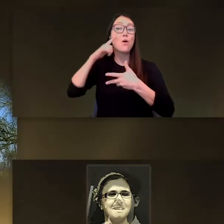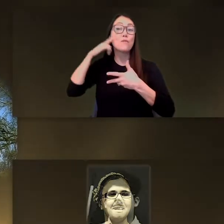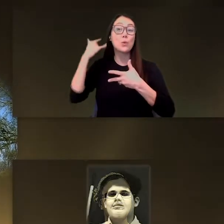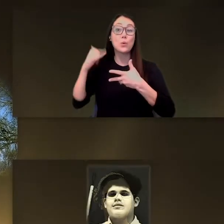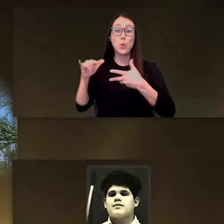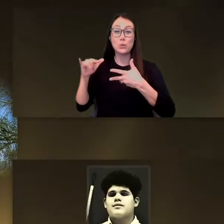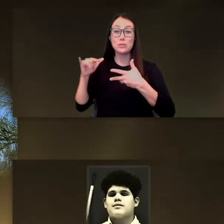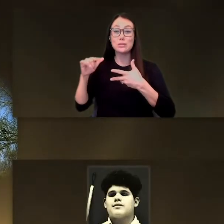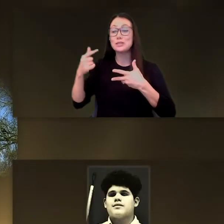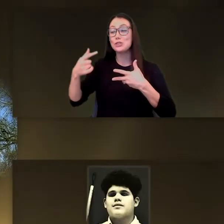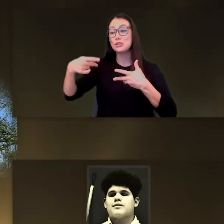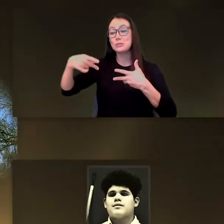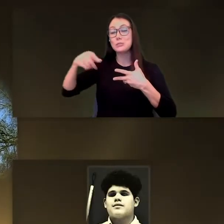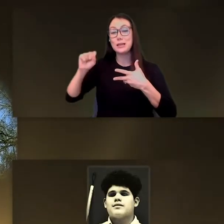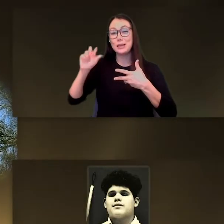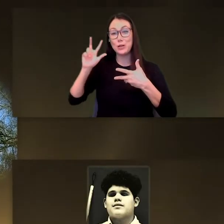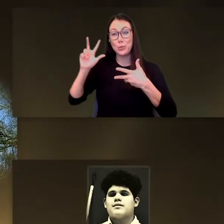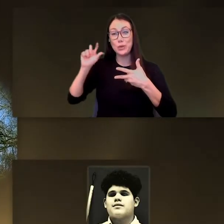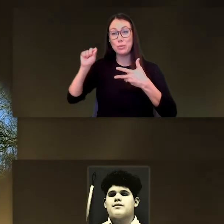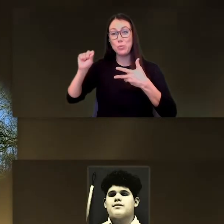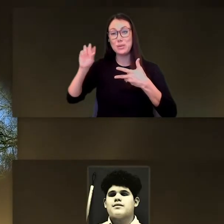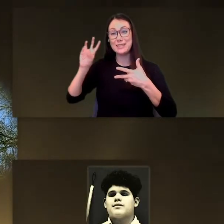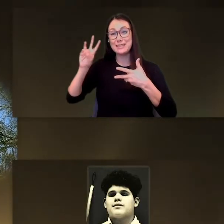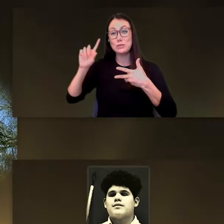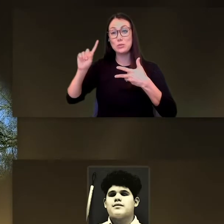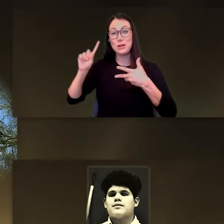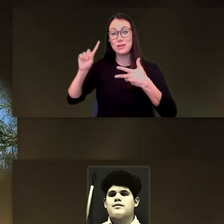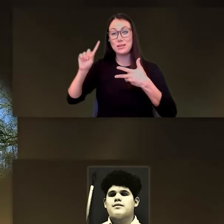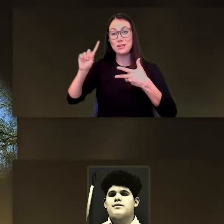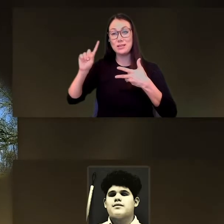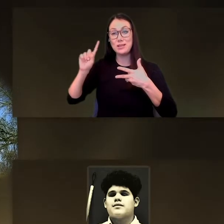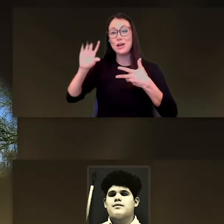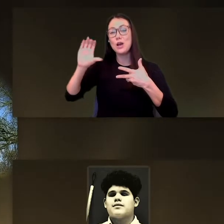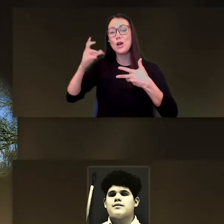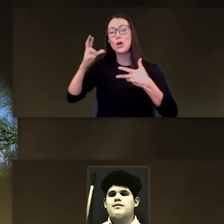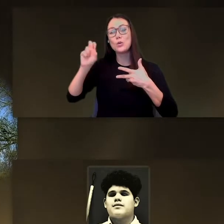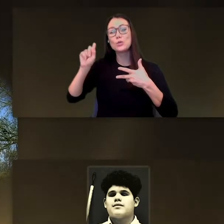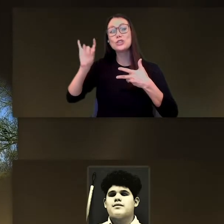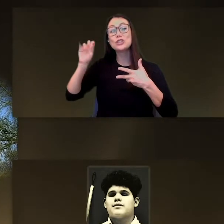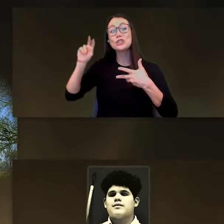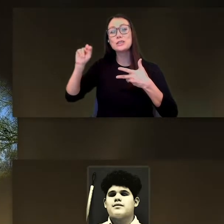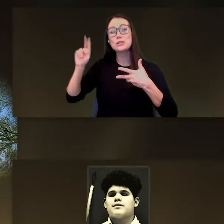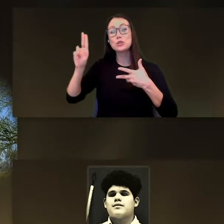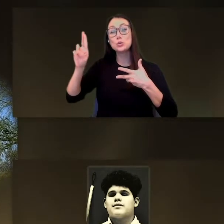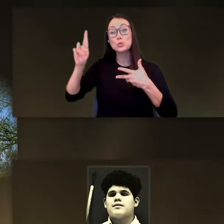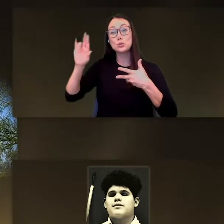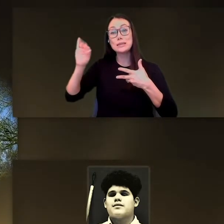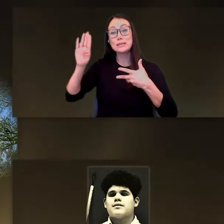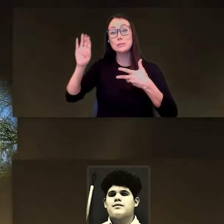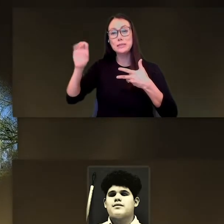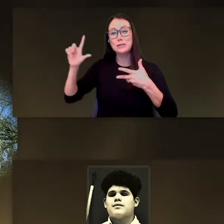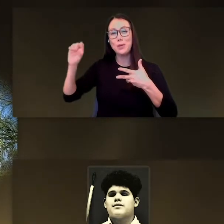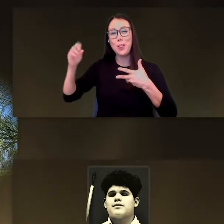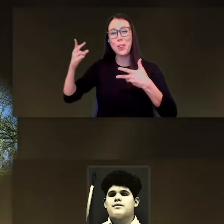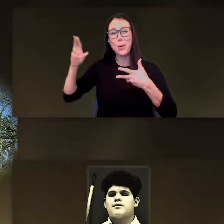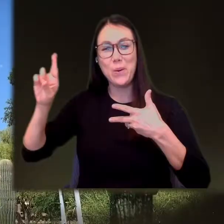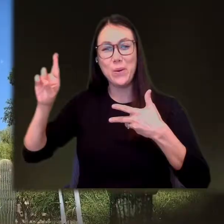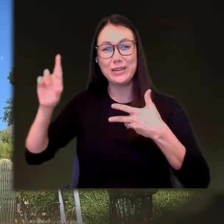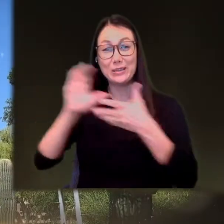AND FOR GOLD WITH A GPA OF 3.61 GOES TO CHRISTIAN URIBE LOHR CONGRATULATIONS GUYS